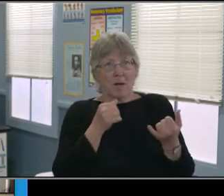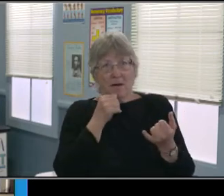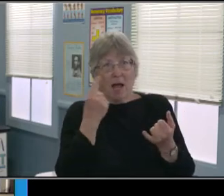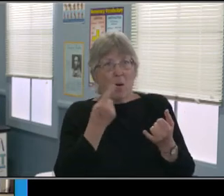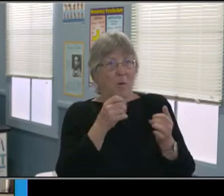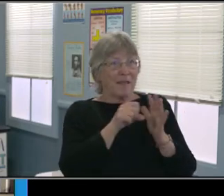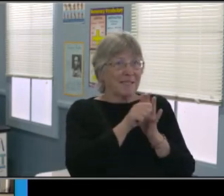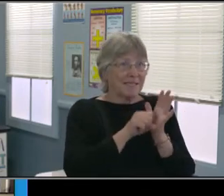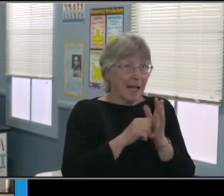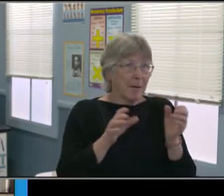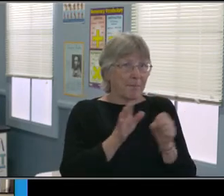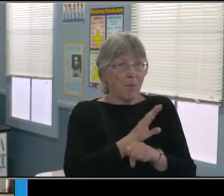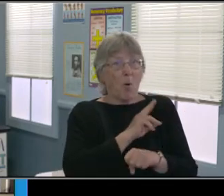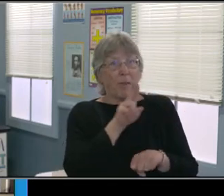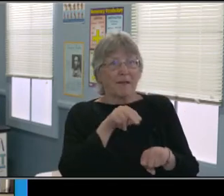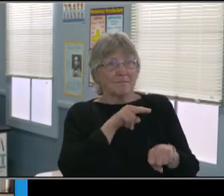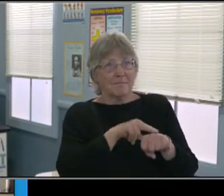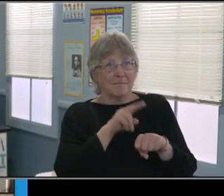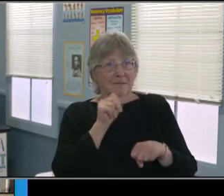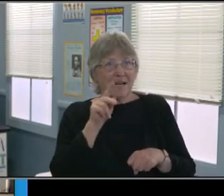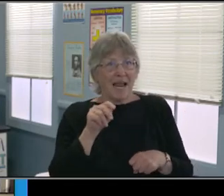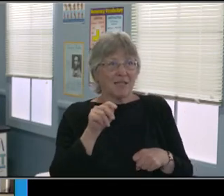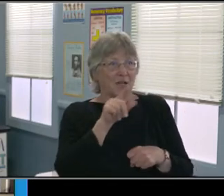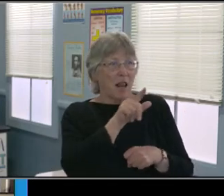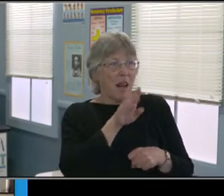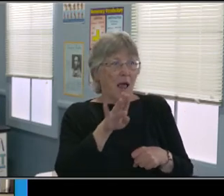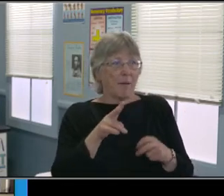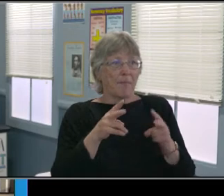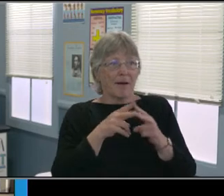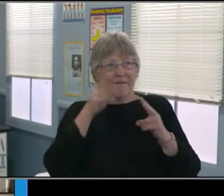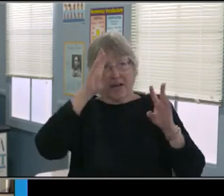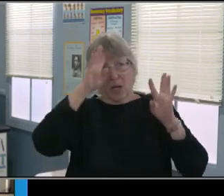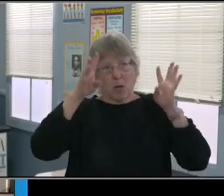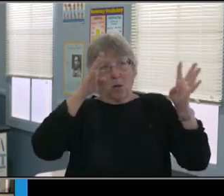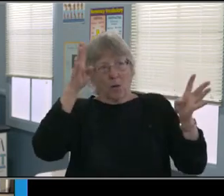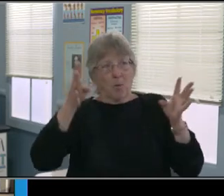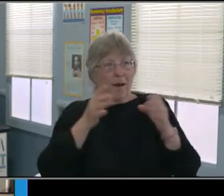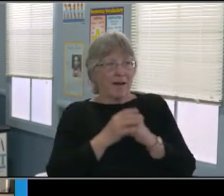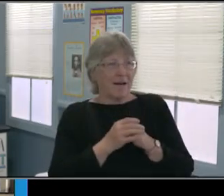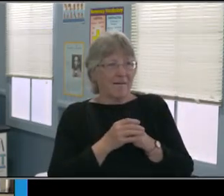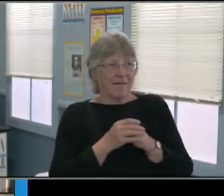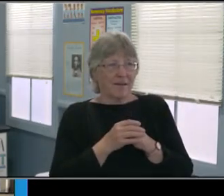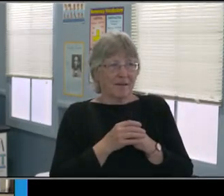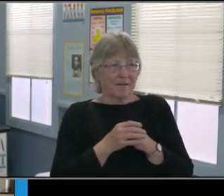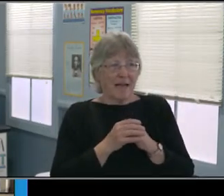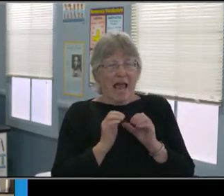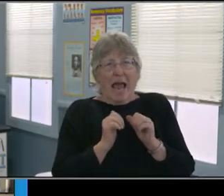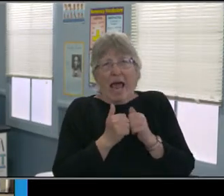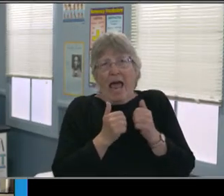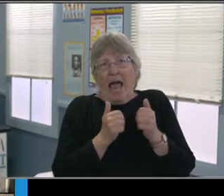parents who are on this call, just people in general. So it's something that we're trying to work collaboratively around,